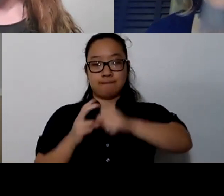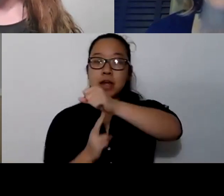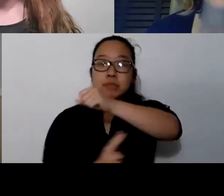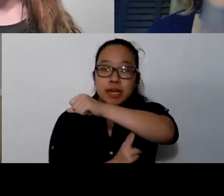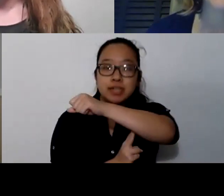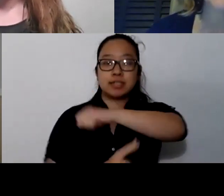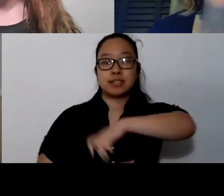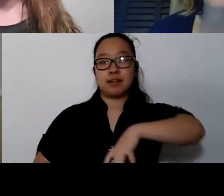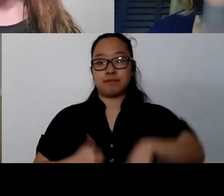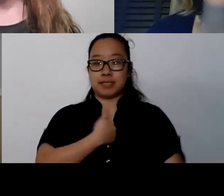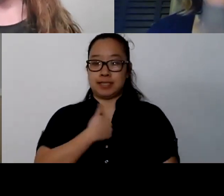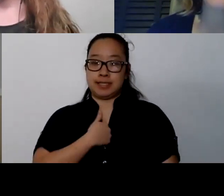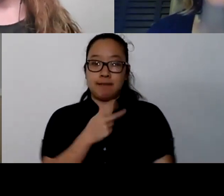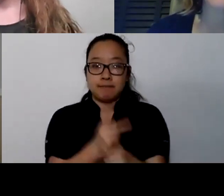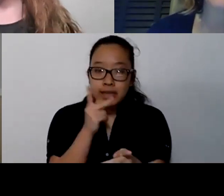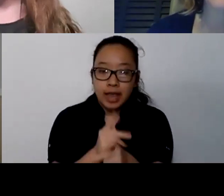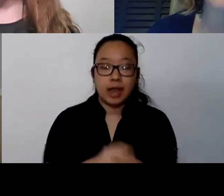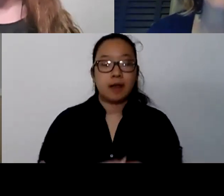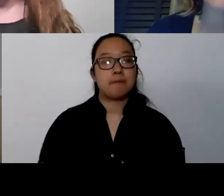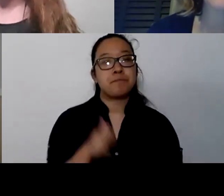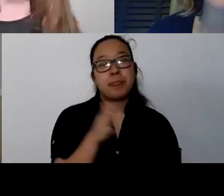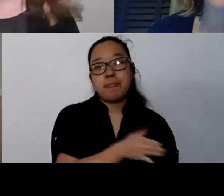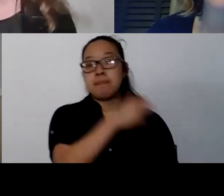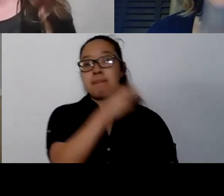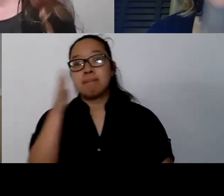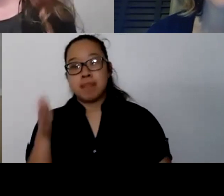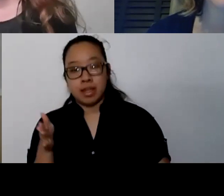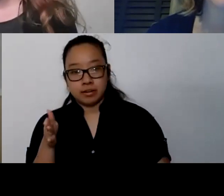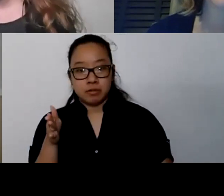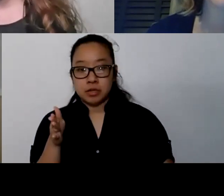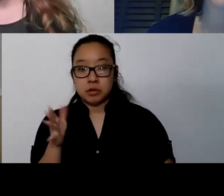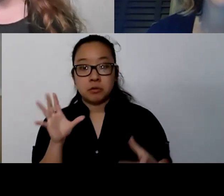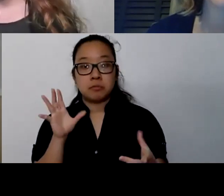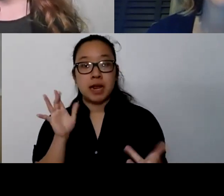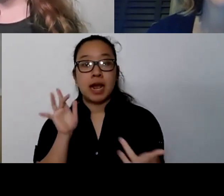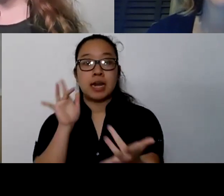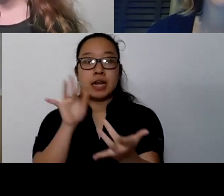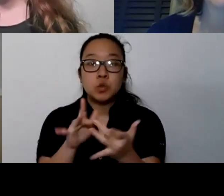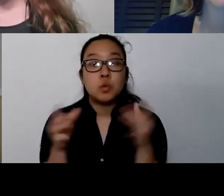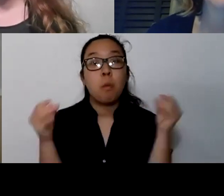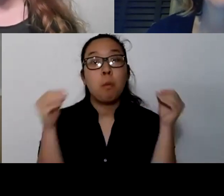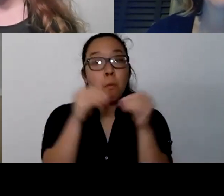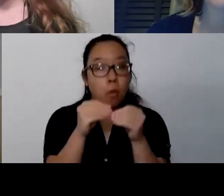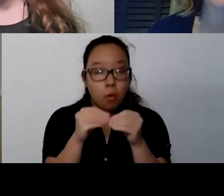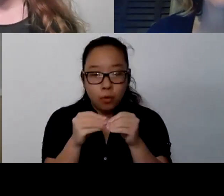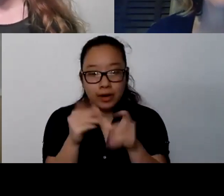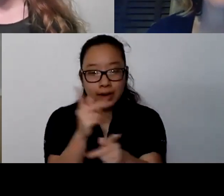of connecting to more care when you need it. And that might be a number of things, and I think we'll talk more about this